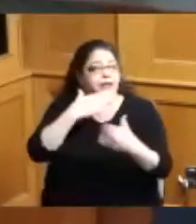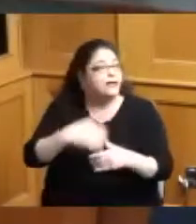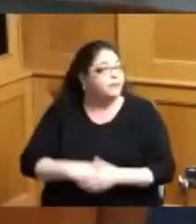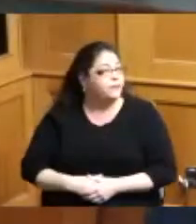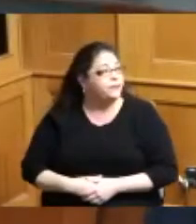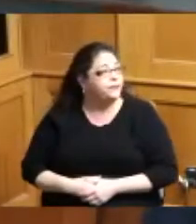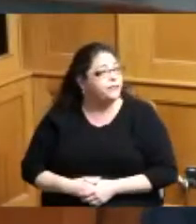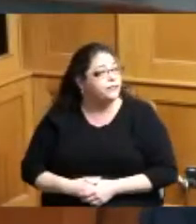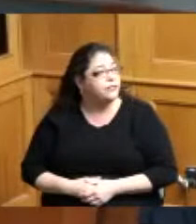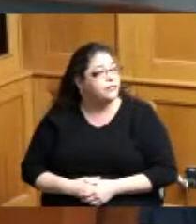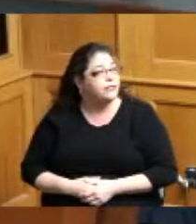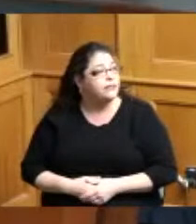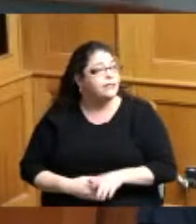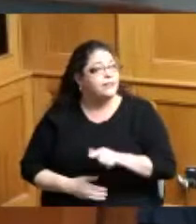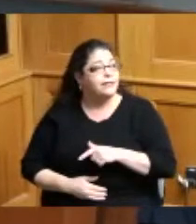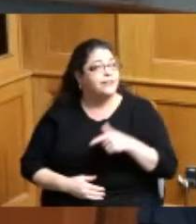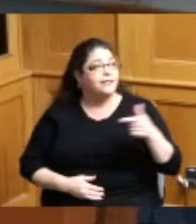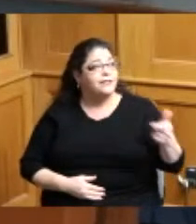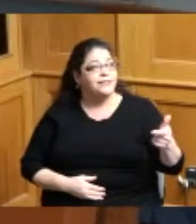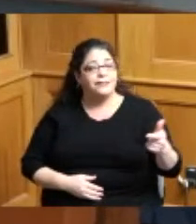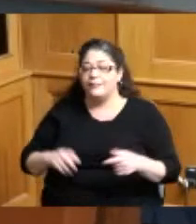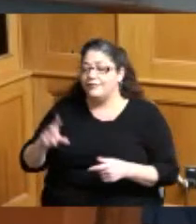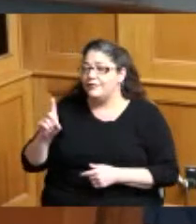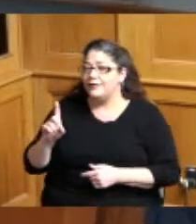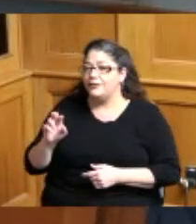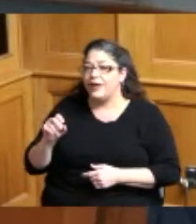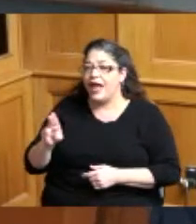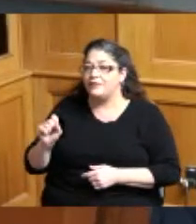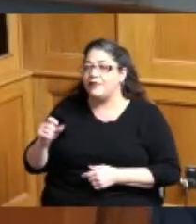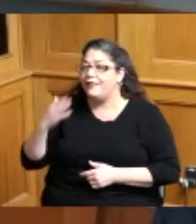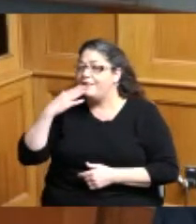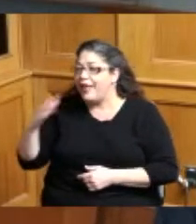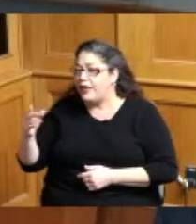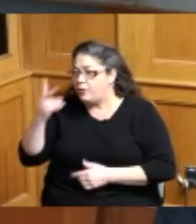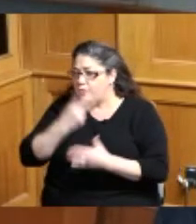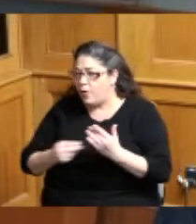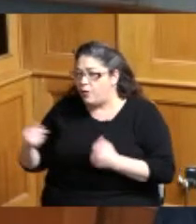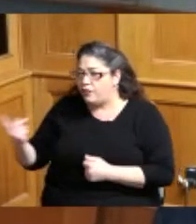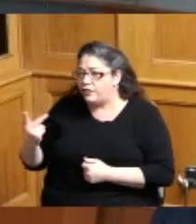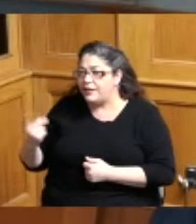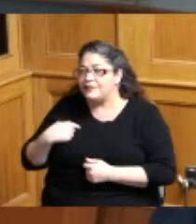yes yeah I want to thank Commissioner Reece and Commissioner Dumas this has been fun